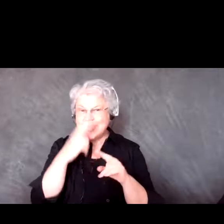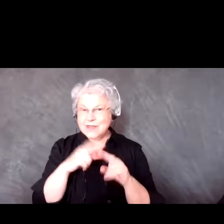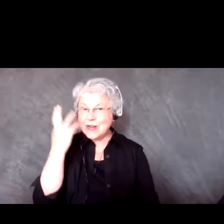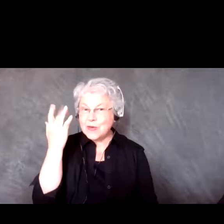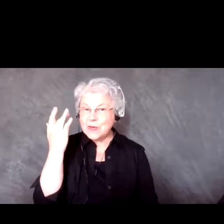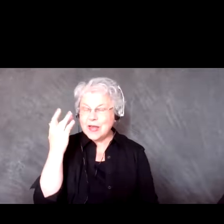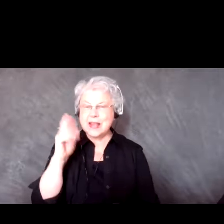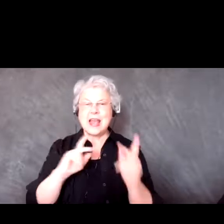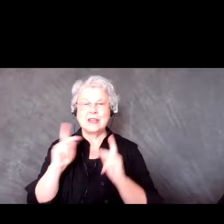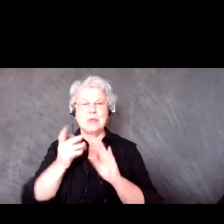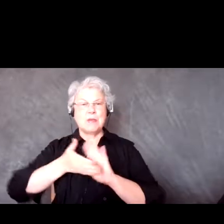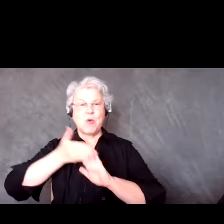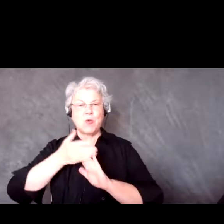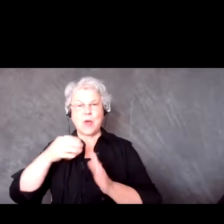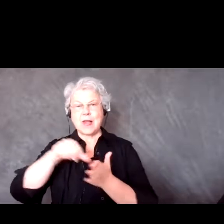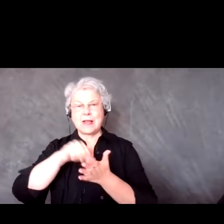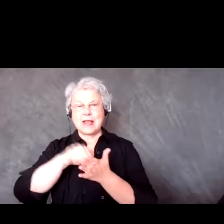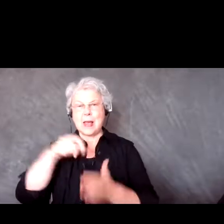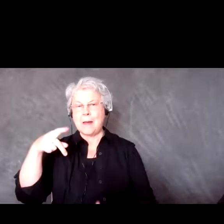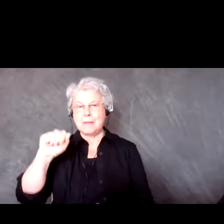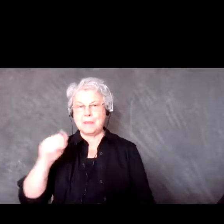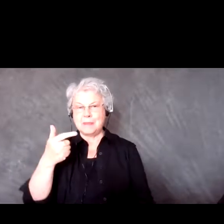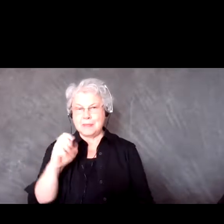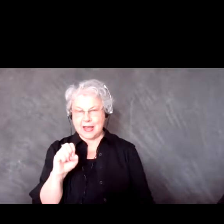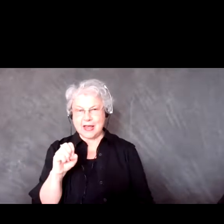that run the page sometimes are a little bit hesitant to give you the login information,